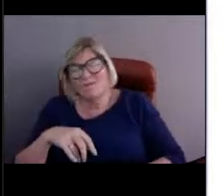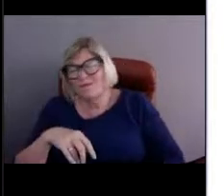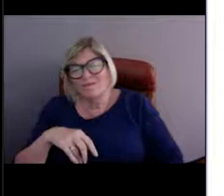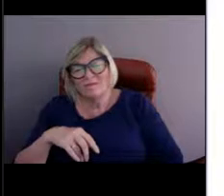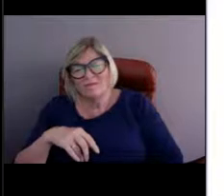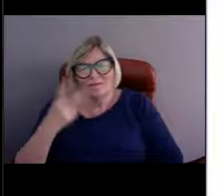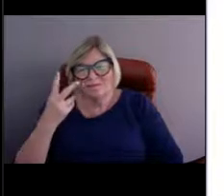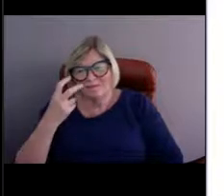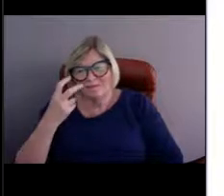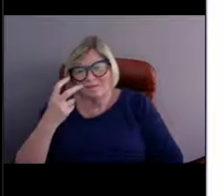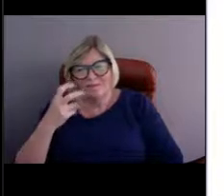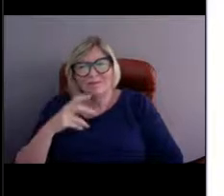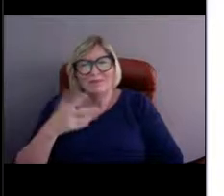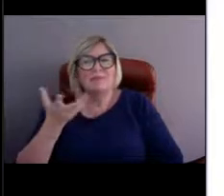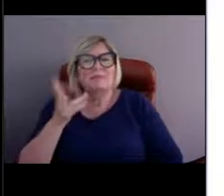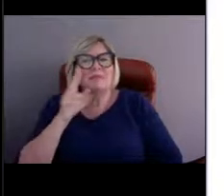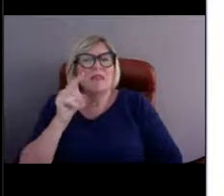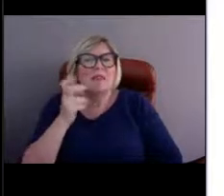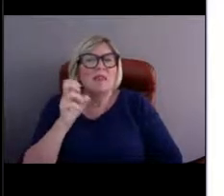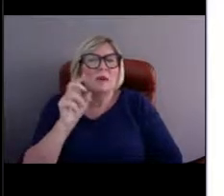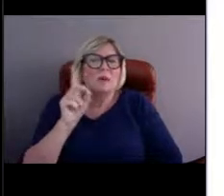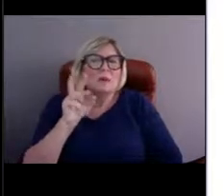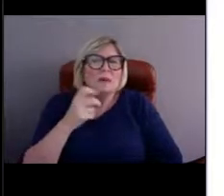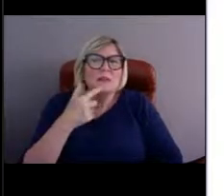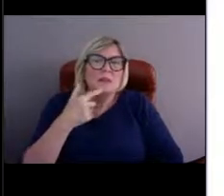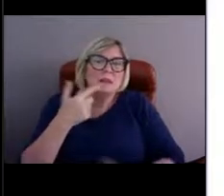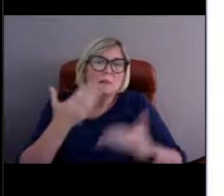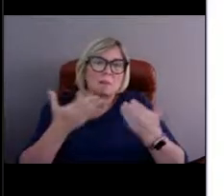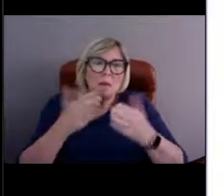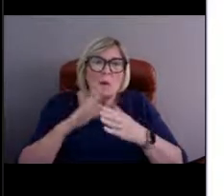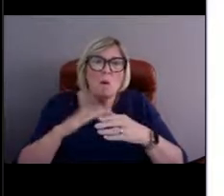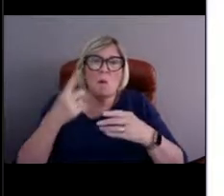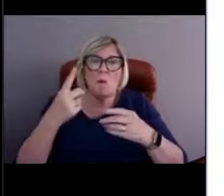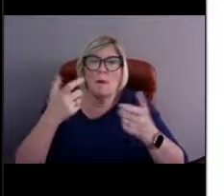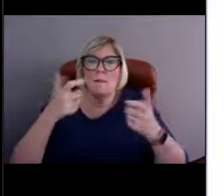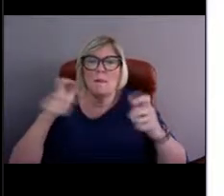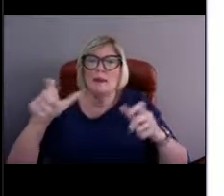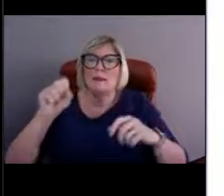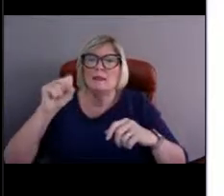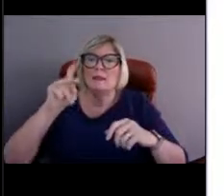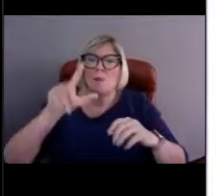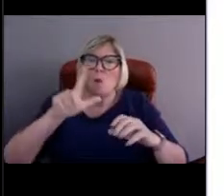So Theodore says it's probably on one big spool, but I think we're talking about